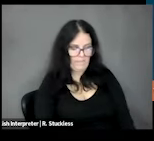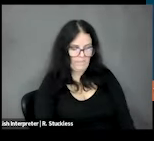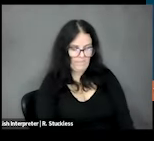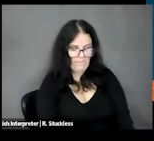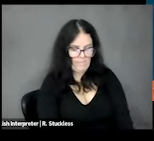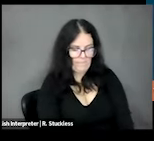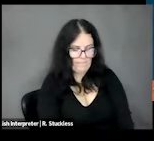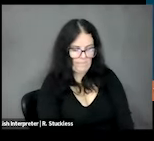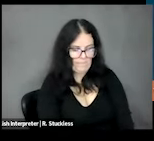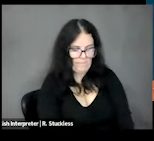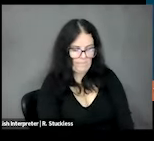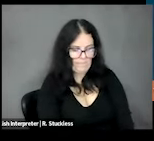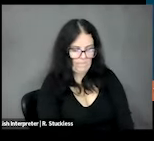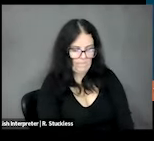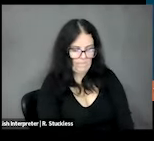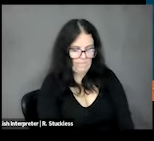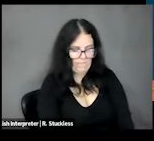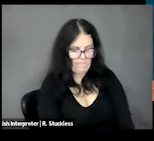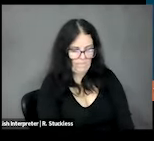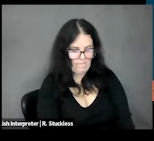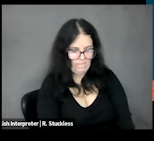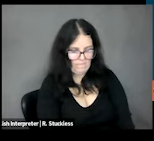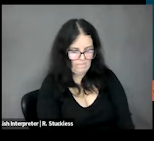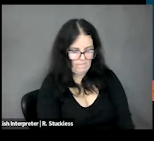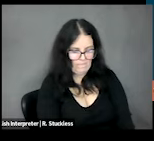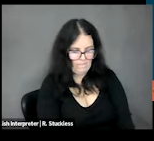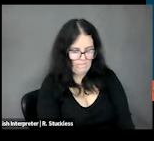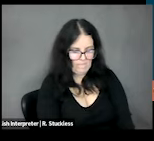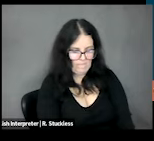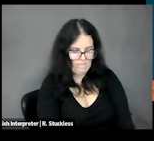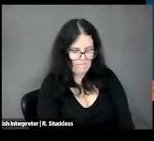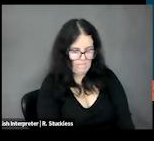and there's also a QR code there for a website for the study, if you want to learn a little bit more